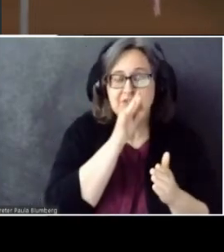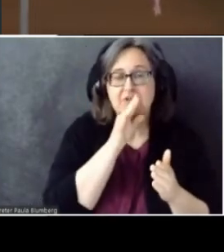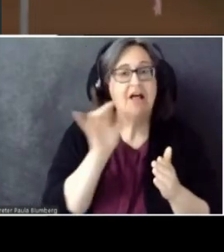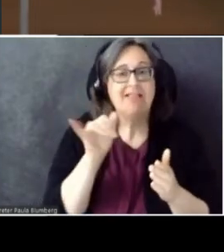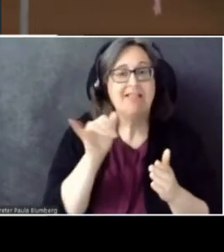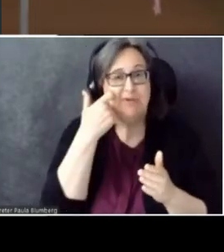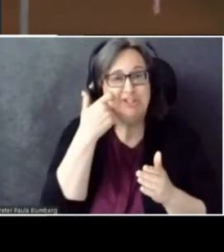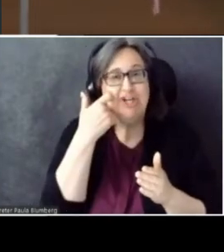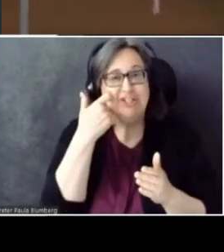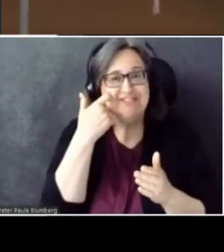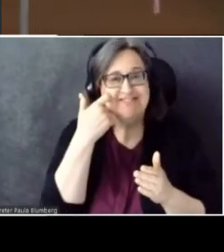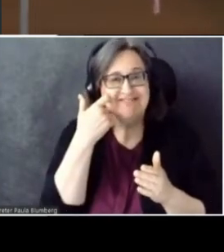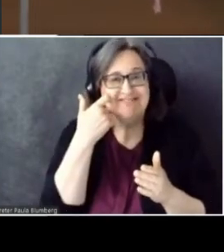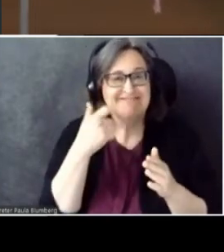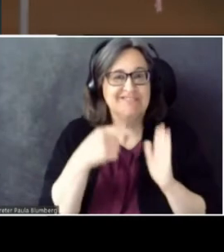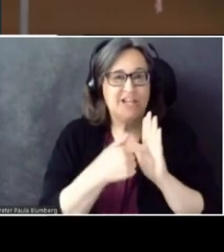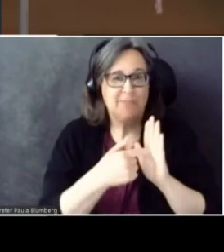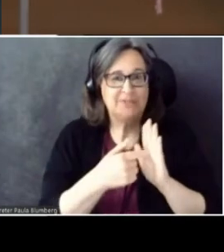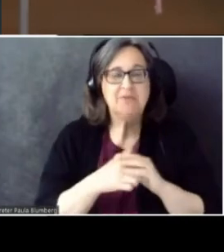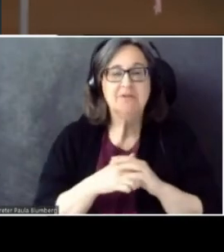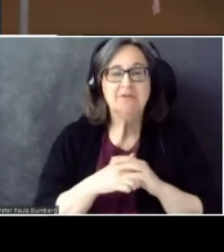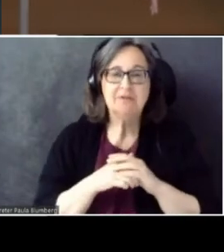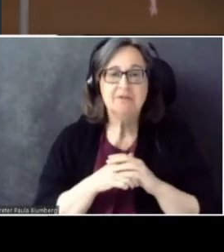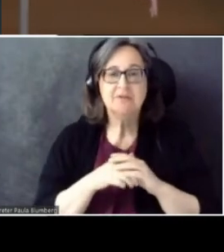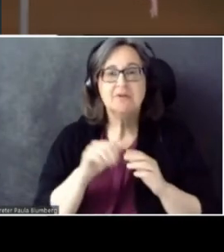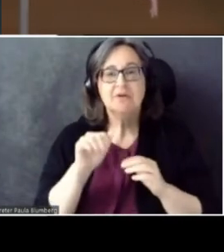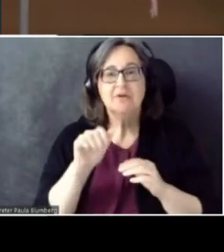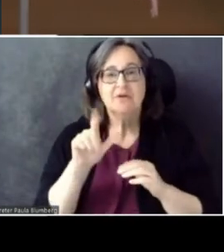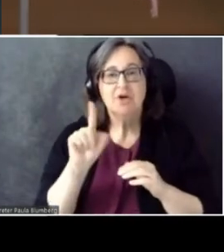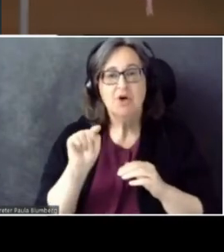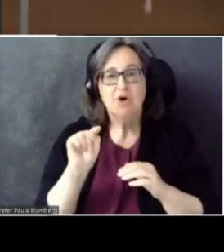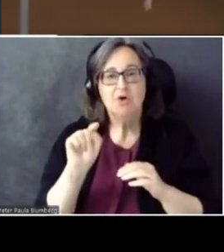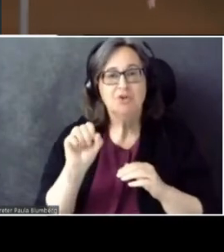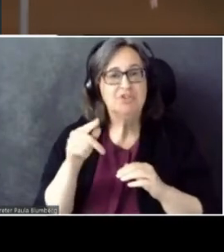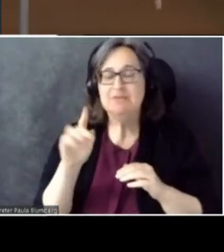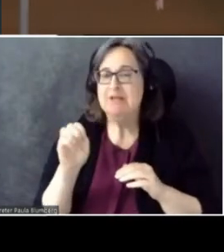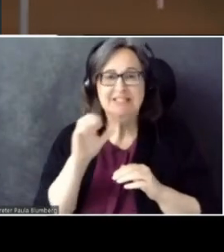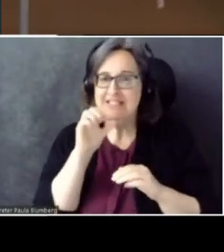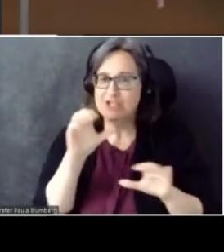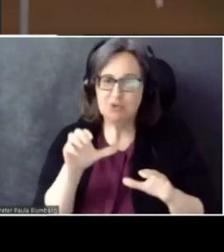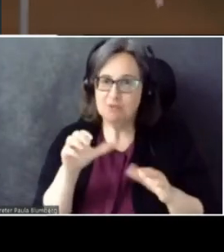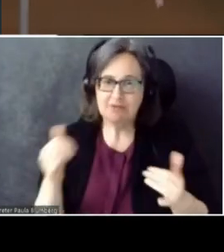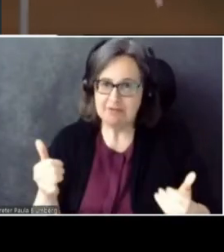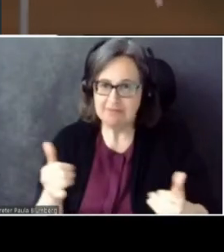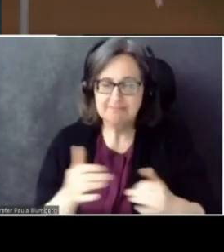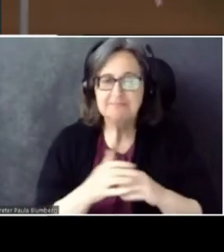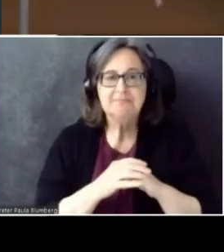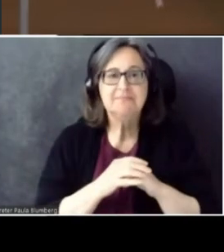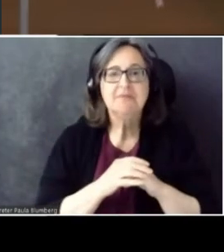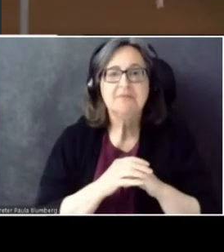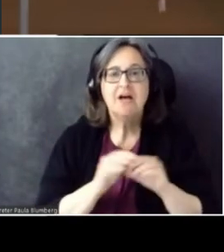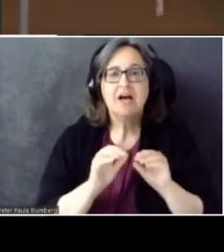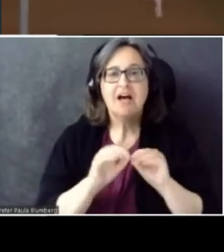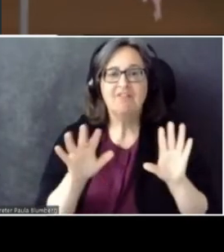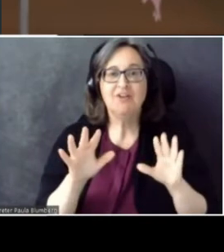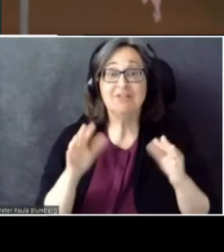And obviously, AltSpace isn't doing this today. All right. Now comes the code.